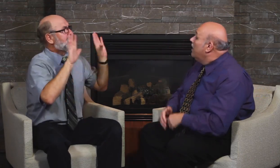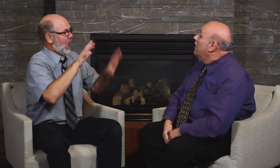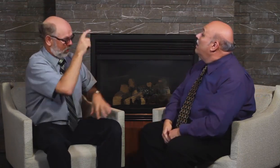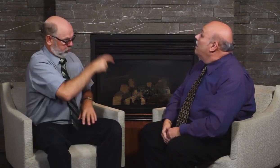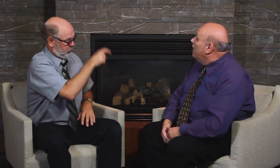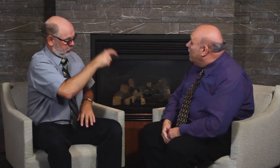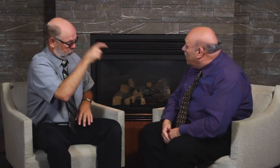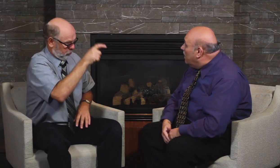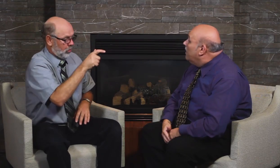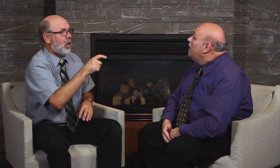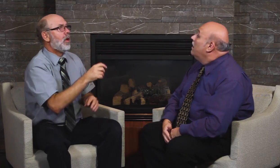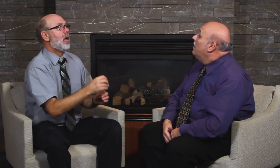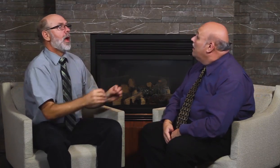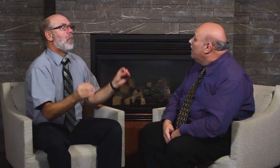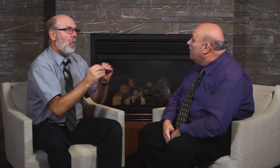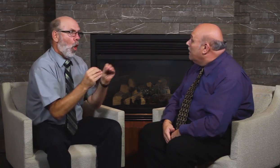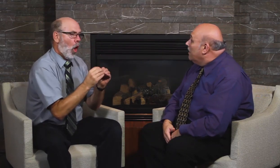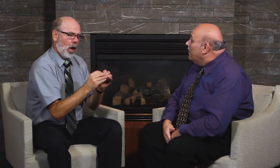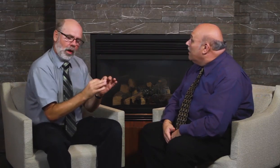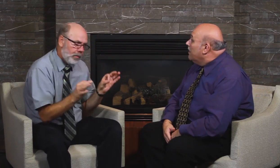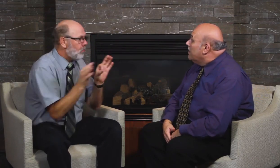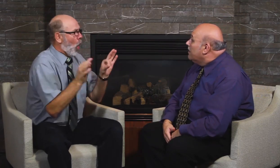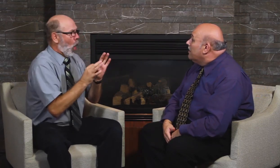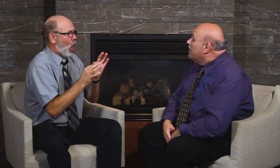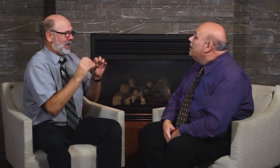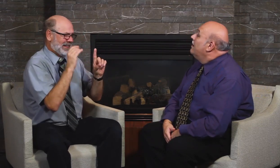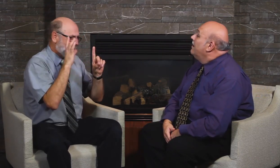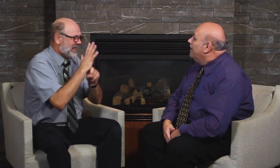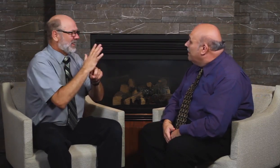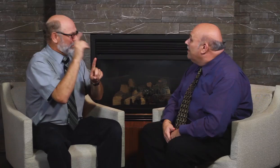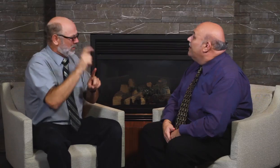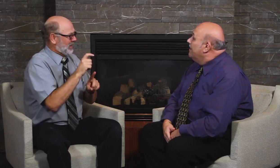in the cabinet of the government. I want